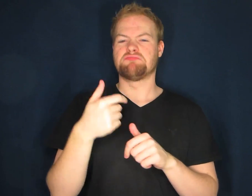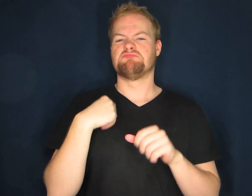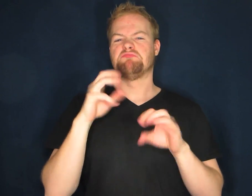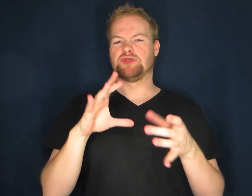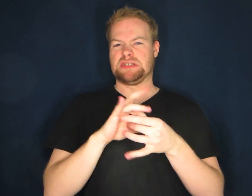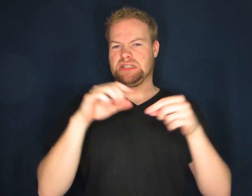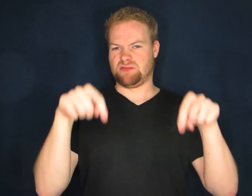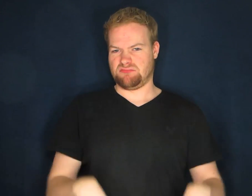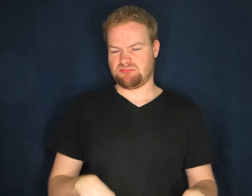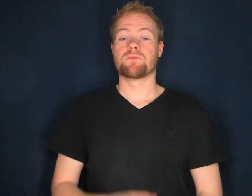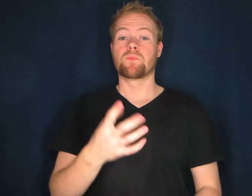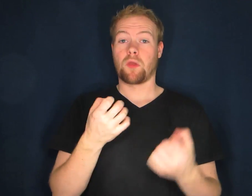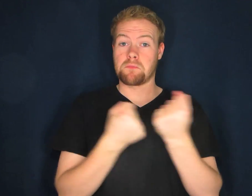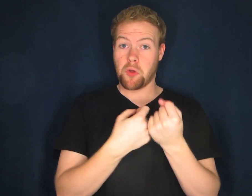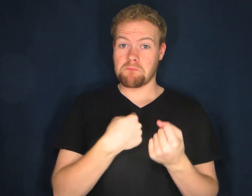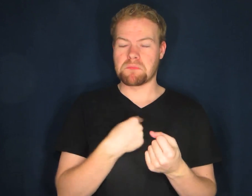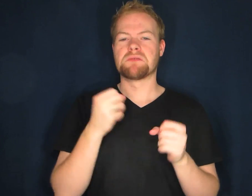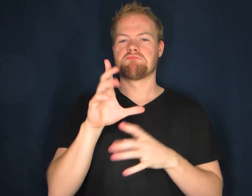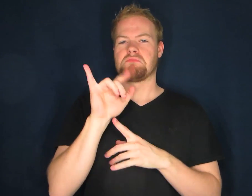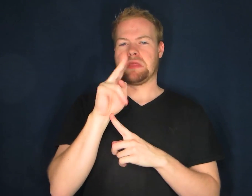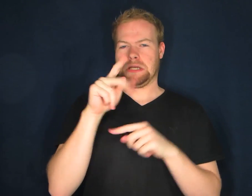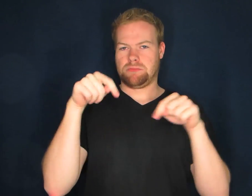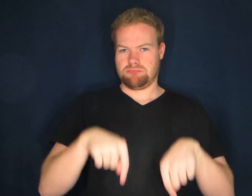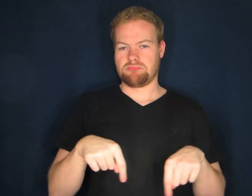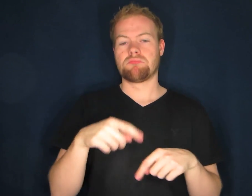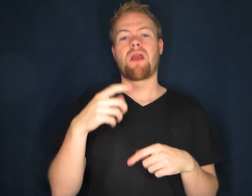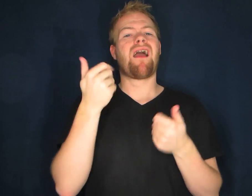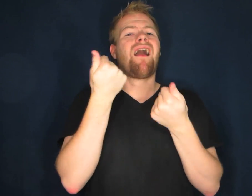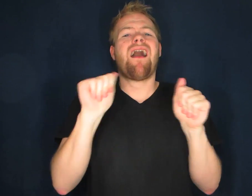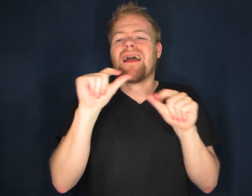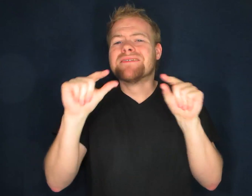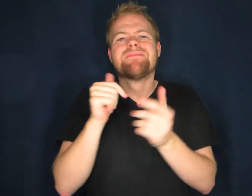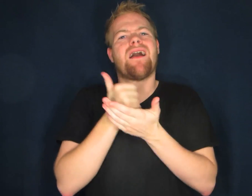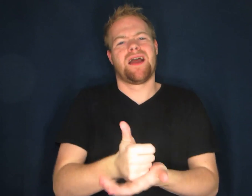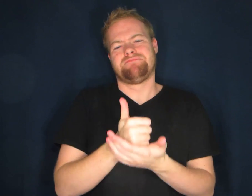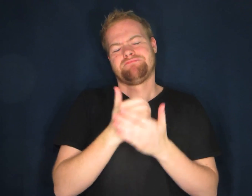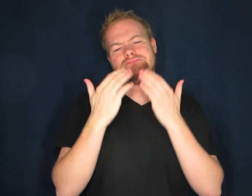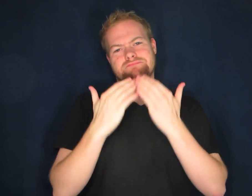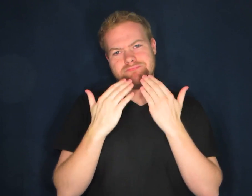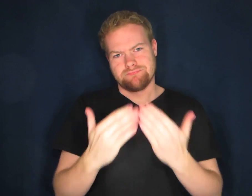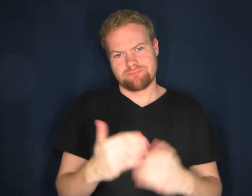I'll put a link below. You want to support me? The link will be below. Any little bit helps, thank you!